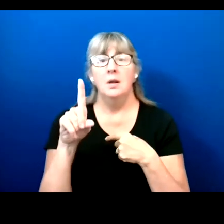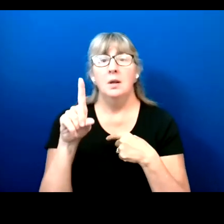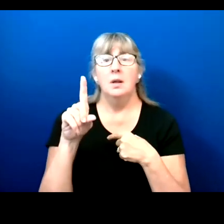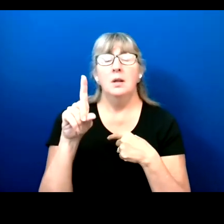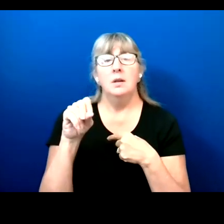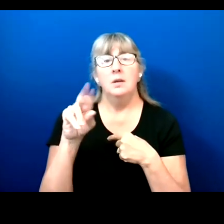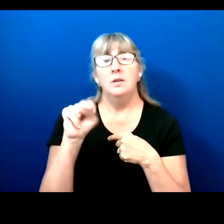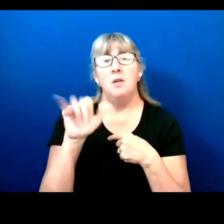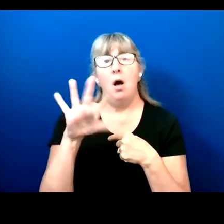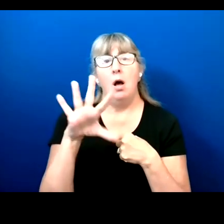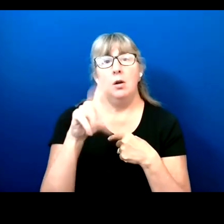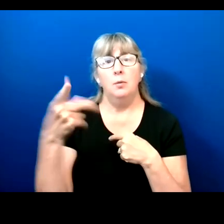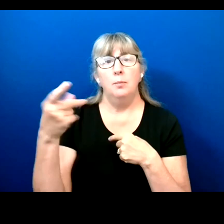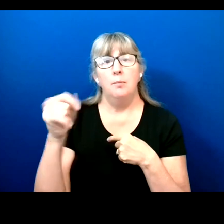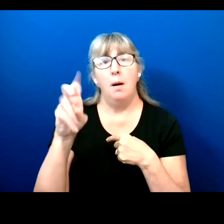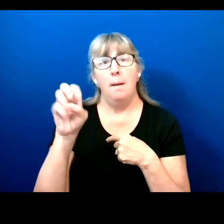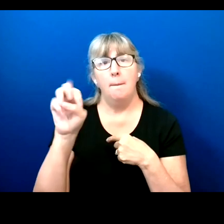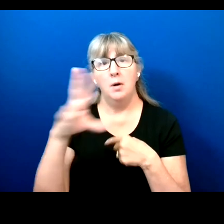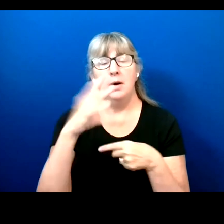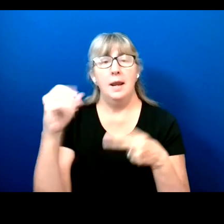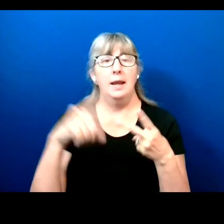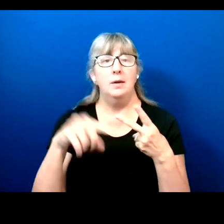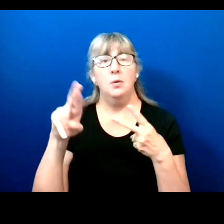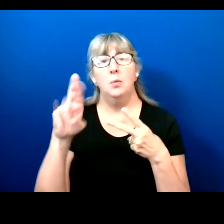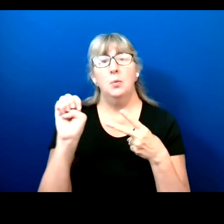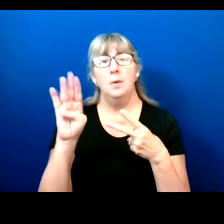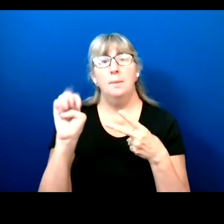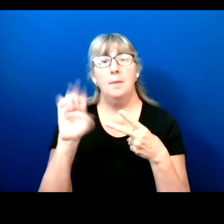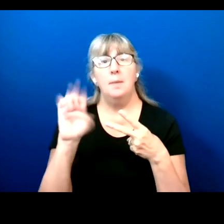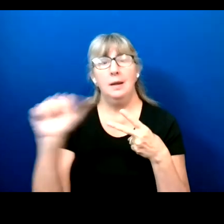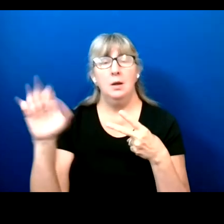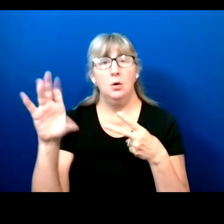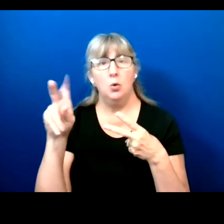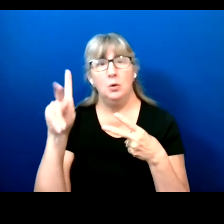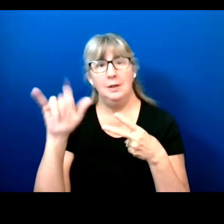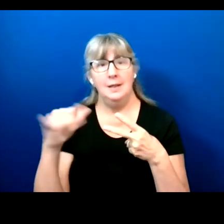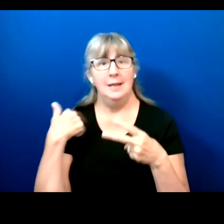We're now excited for our first panel on voting and accessibility.